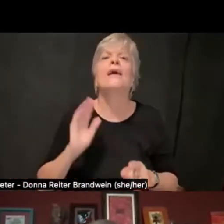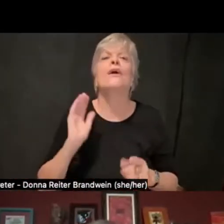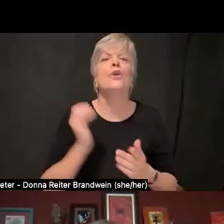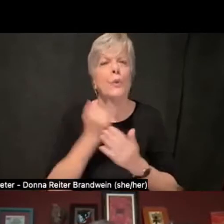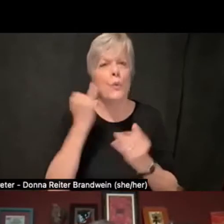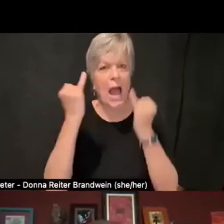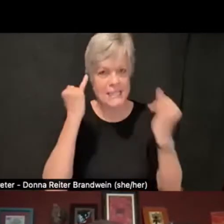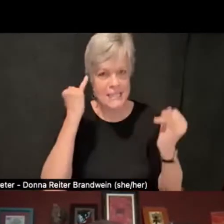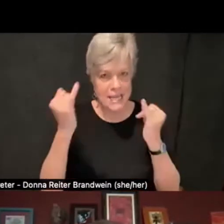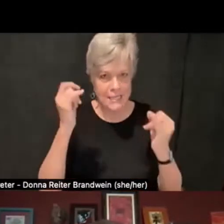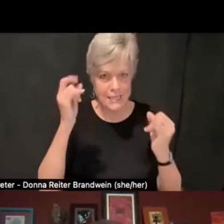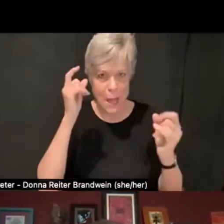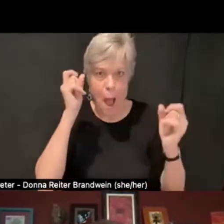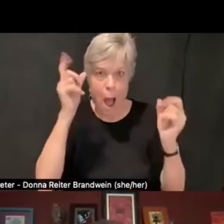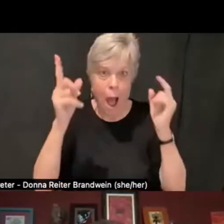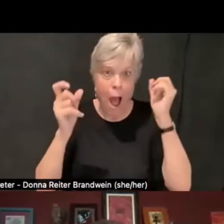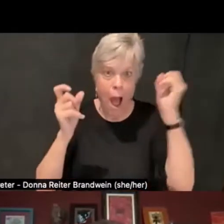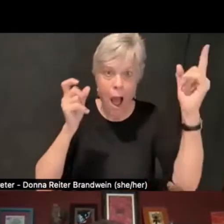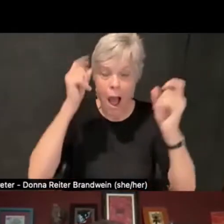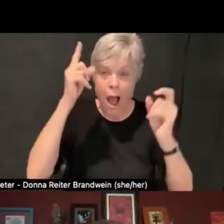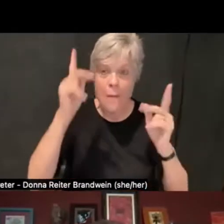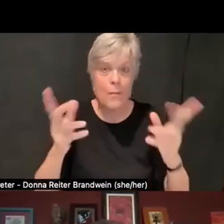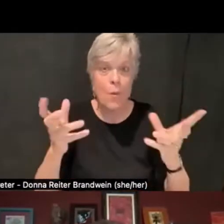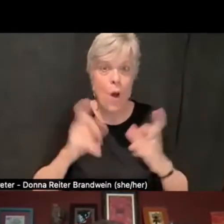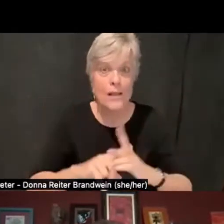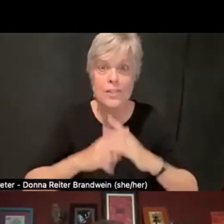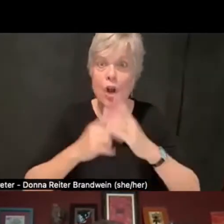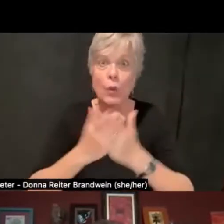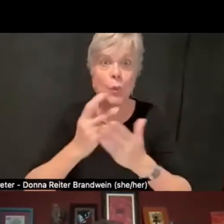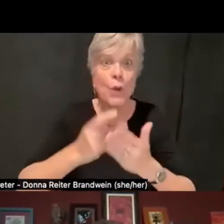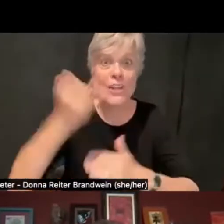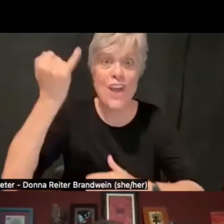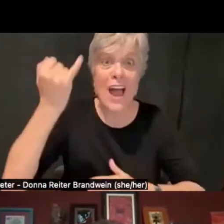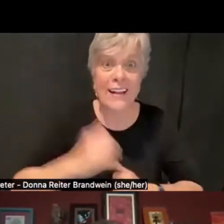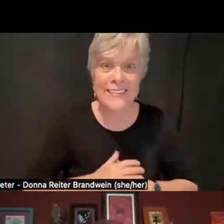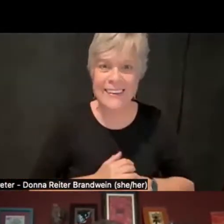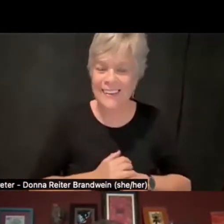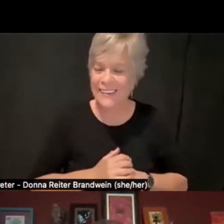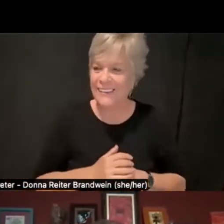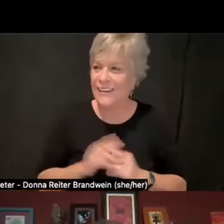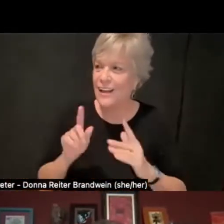And people will want to start a new project or start a new initiative.